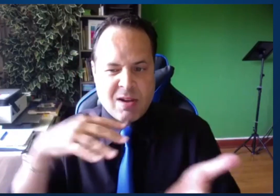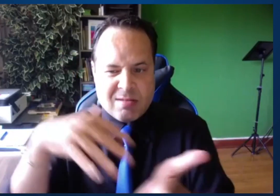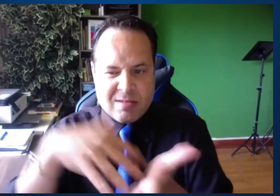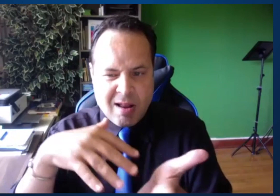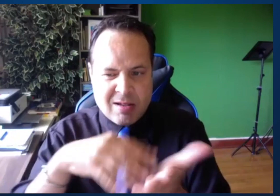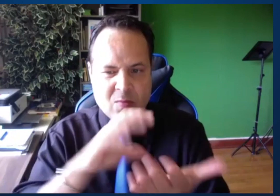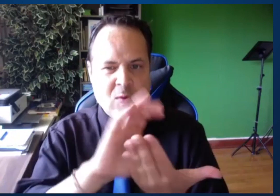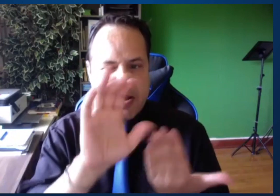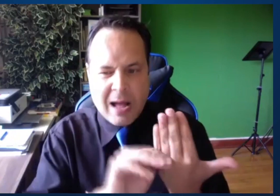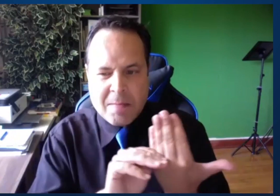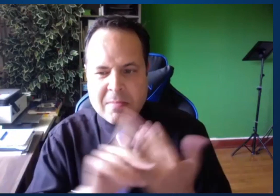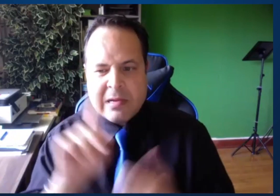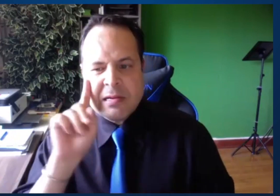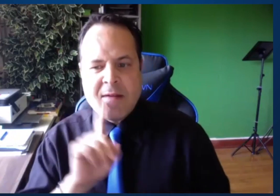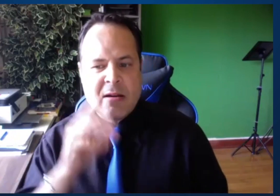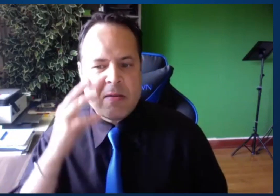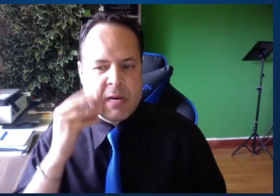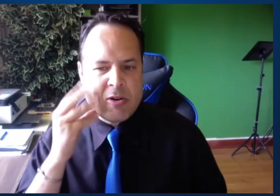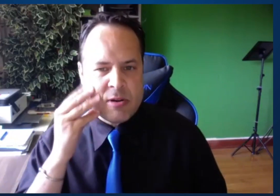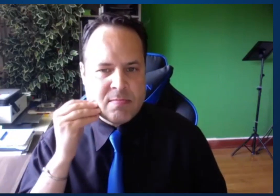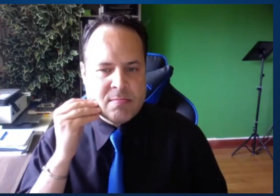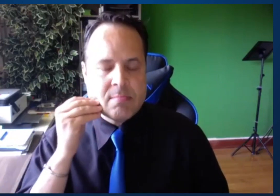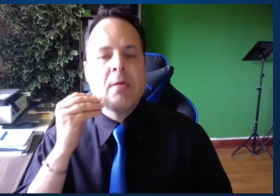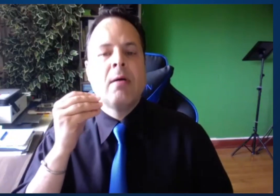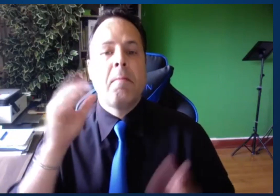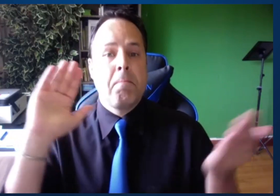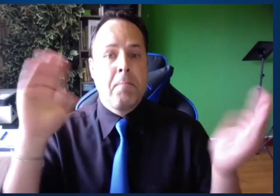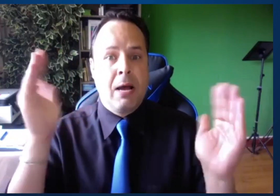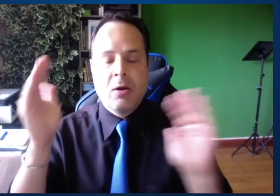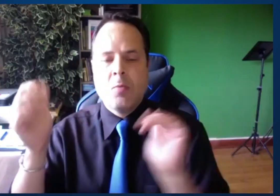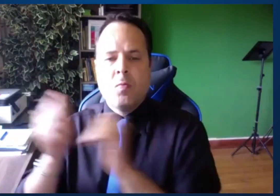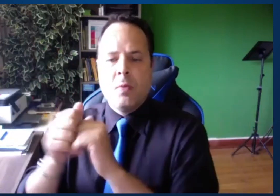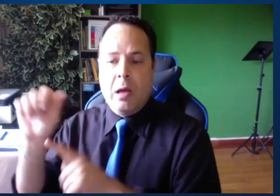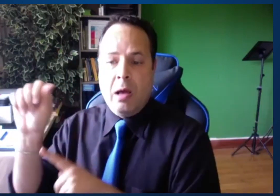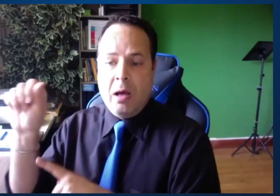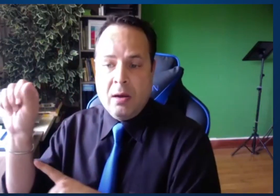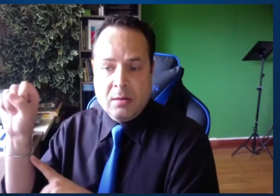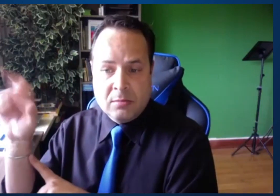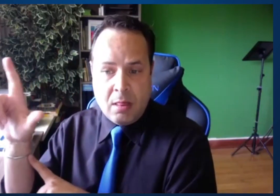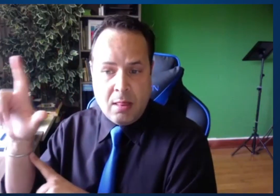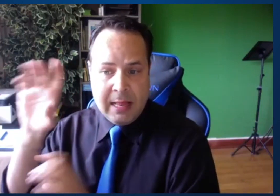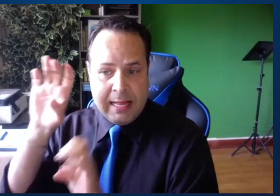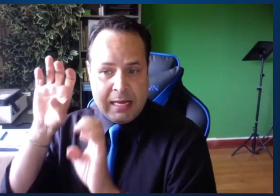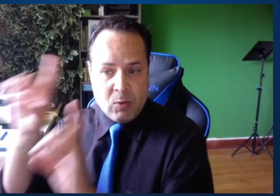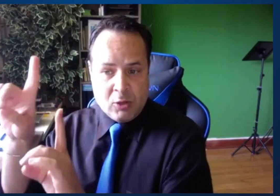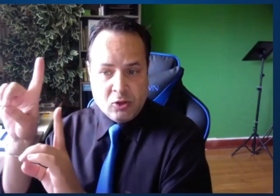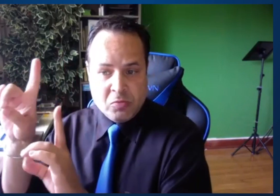Deaf education, deaf studies, deaf studies curriculum and the experiences thereof